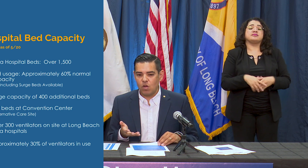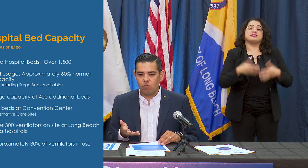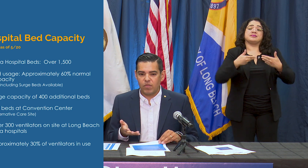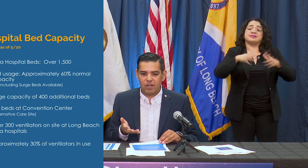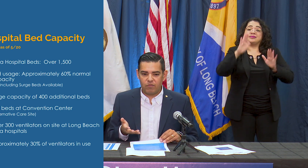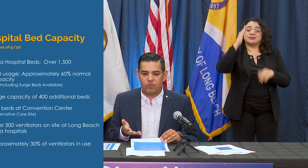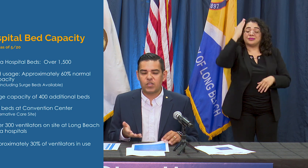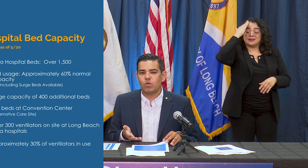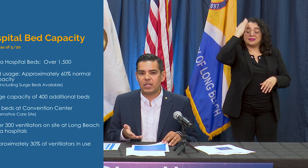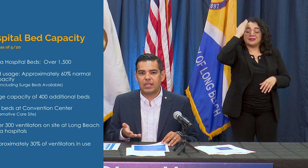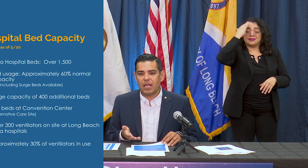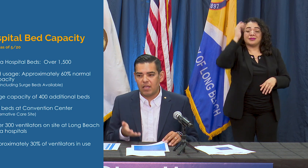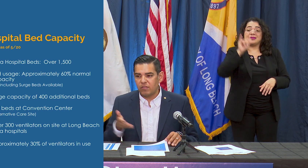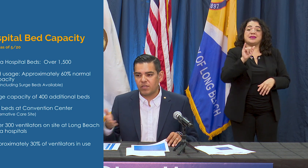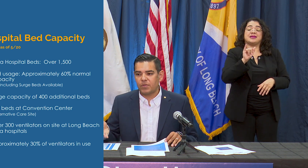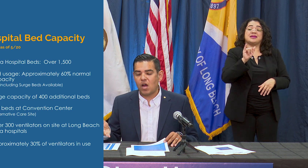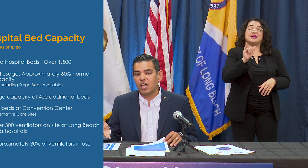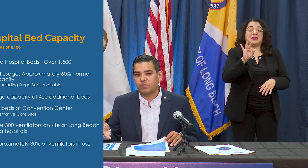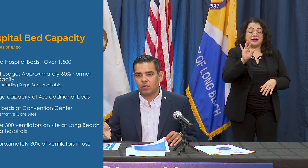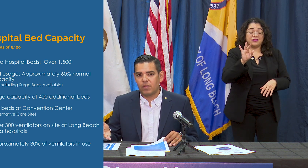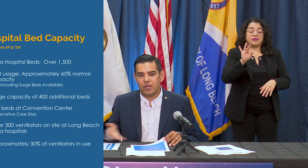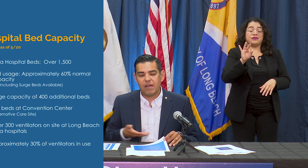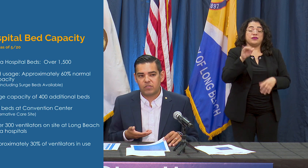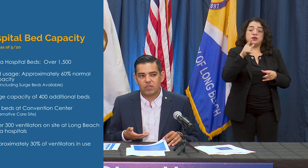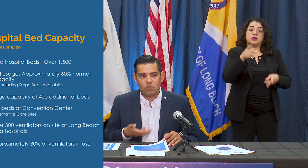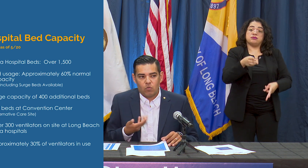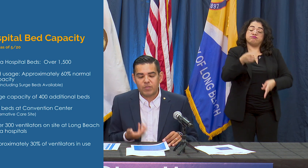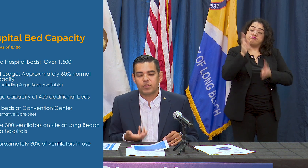know that if someone ends up in the hospital and they have a respiratory